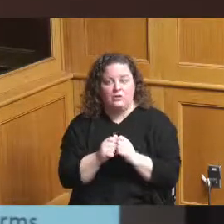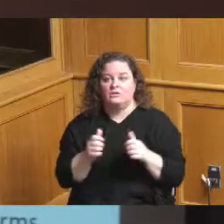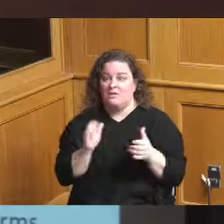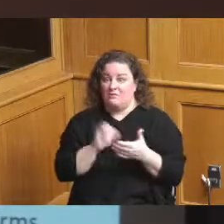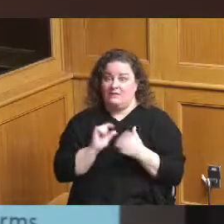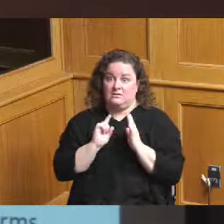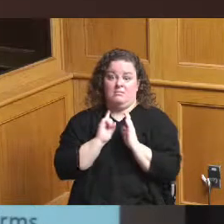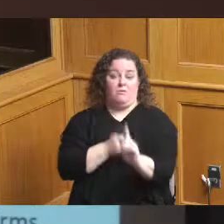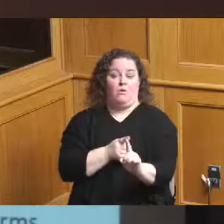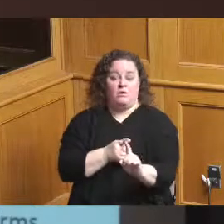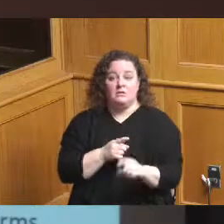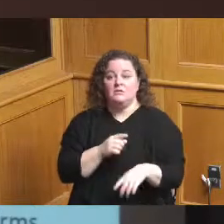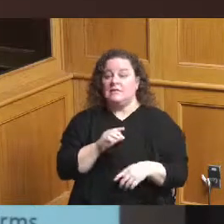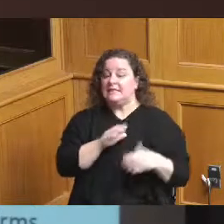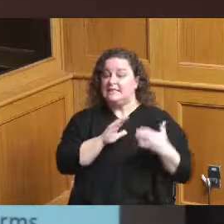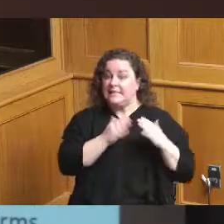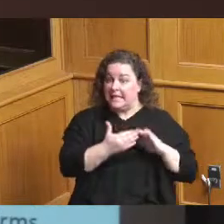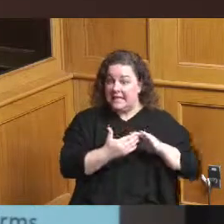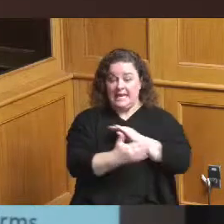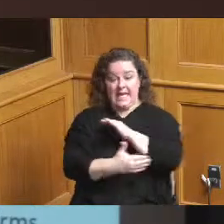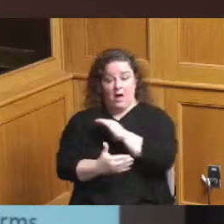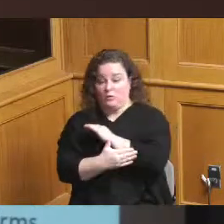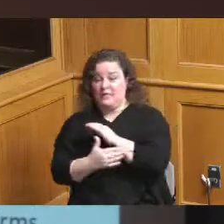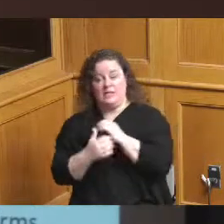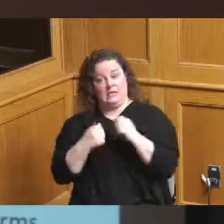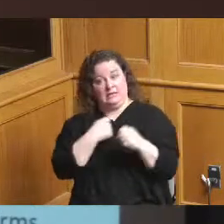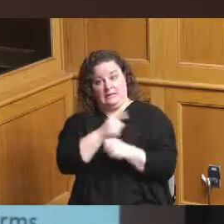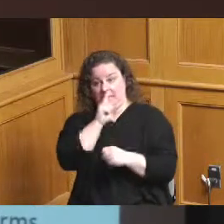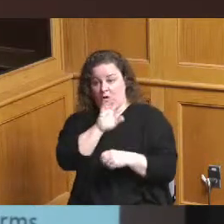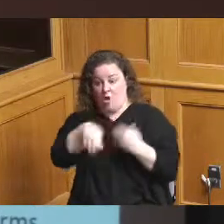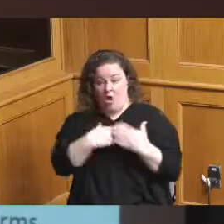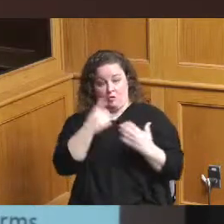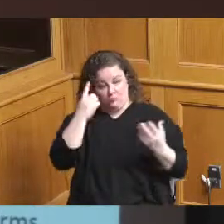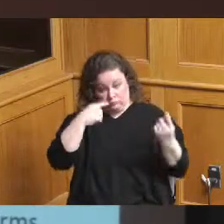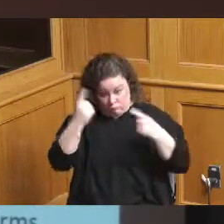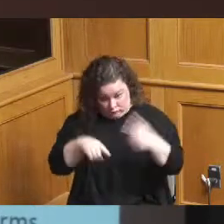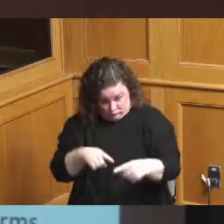us that the city and county are on board to try to come up with a plan to do this so